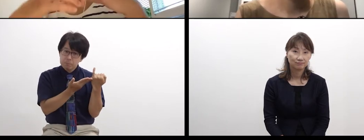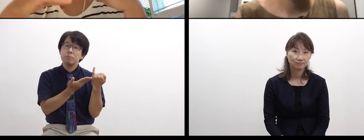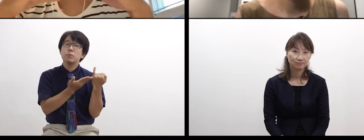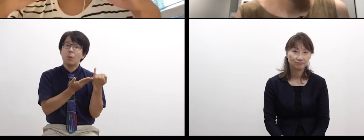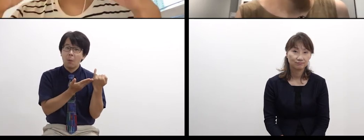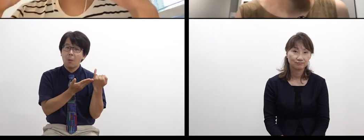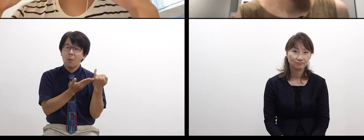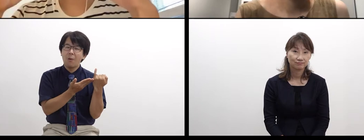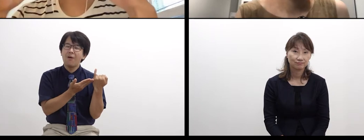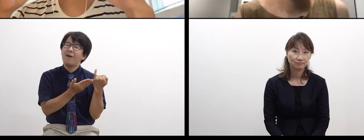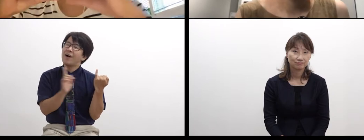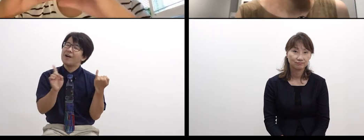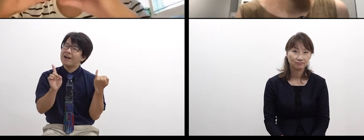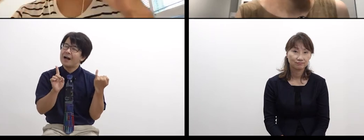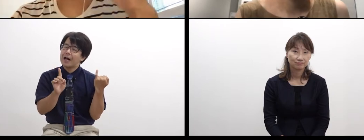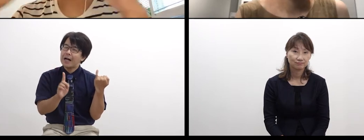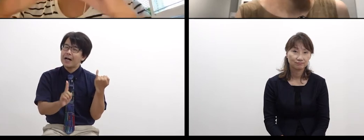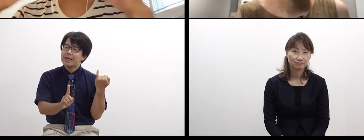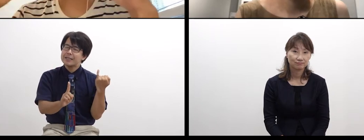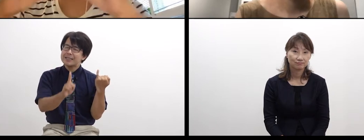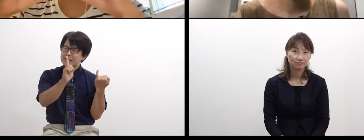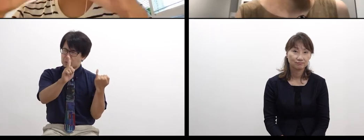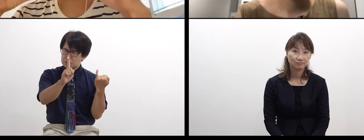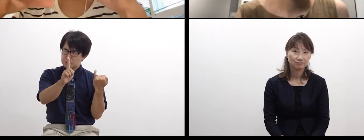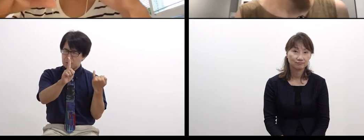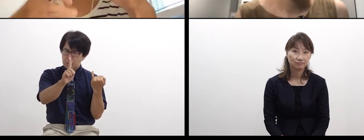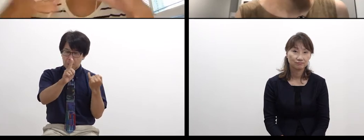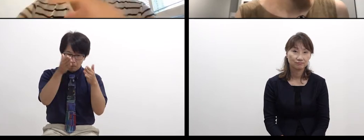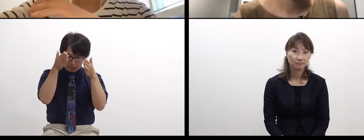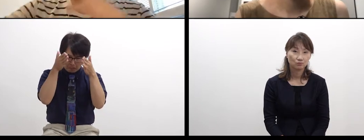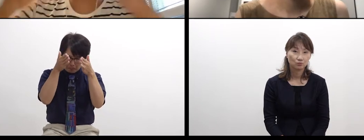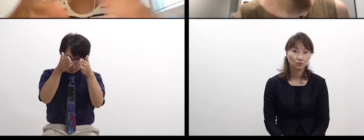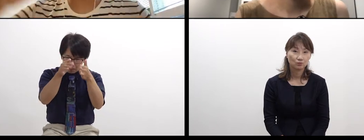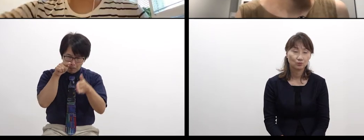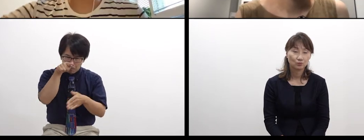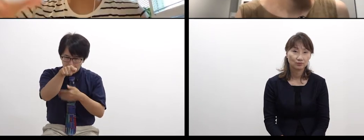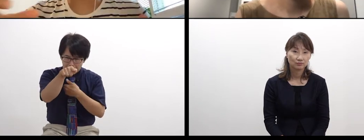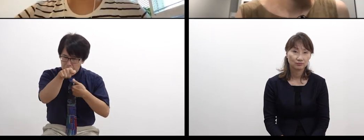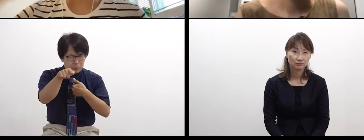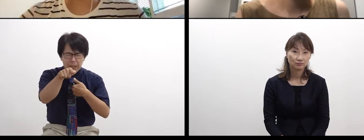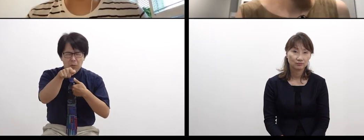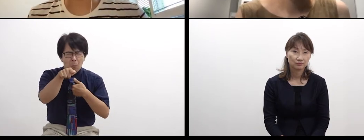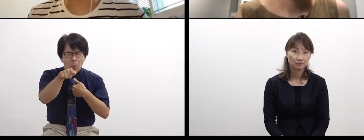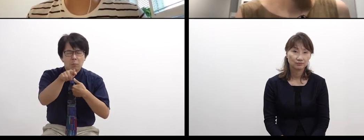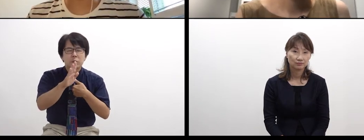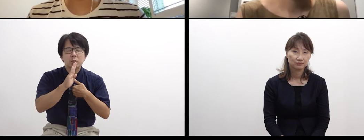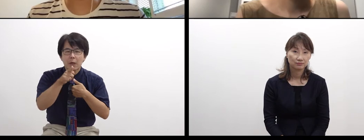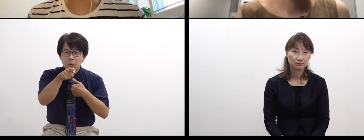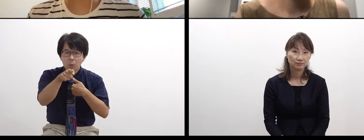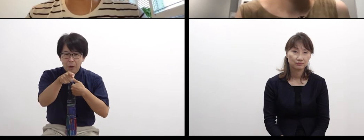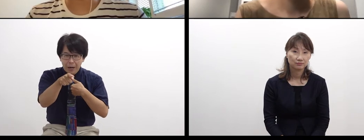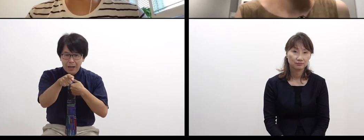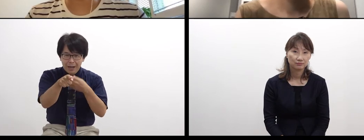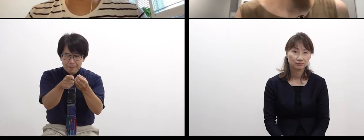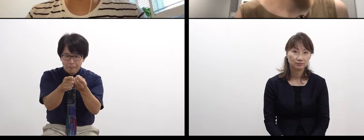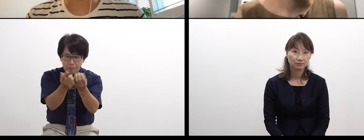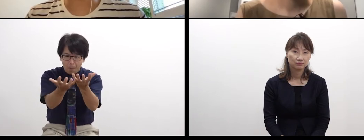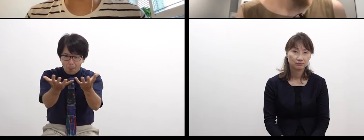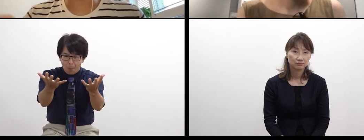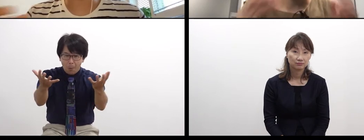there are some similarities between the way you expand one thing